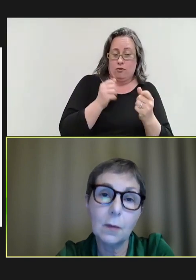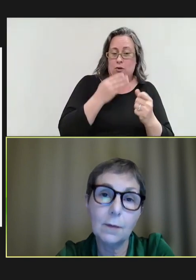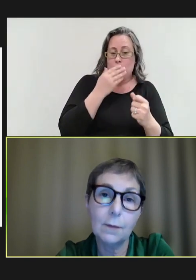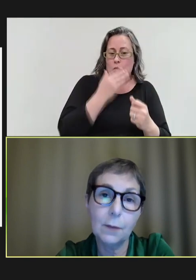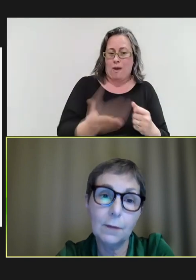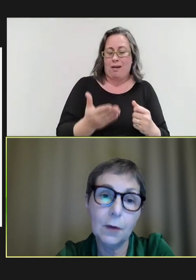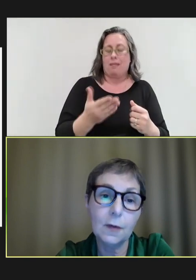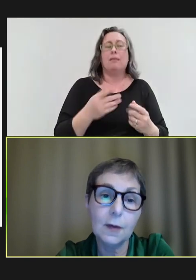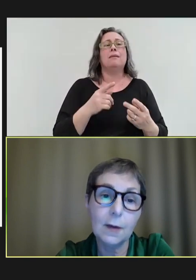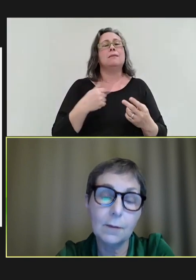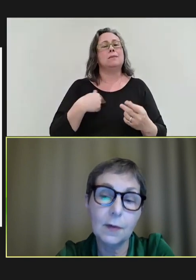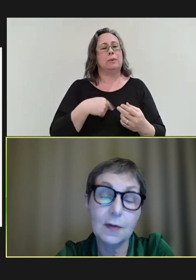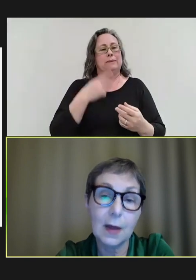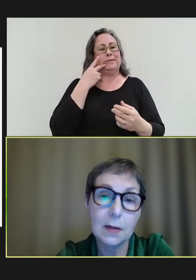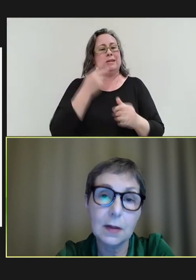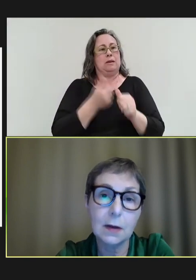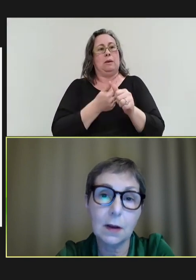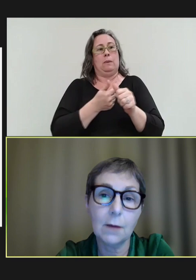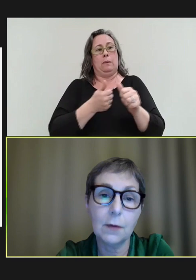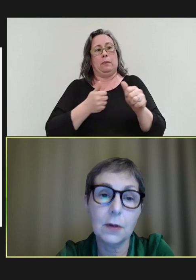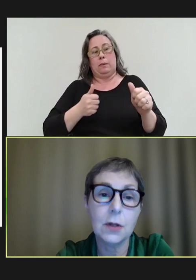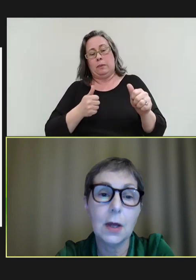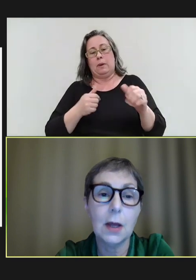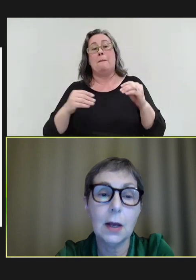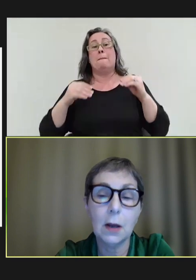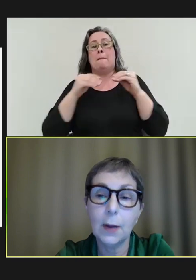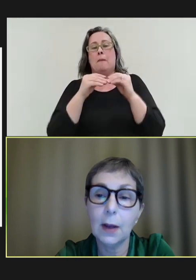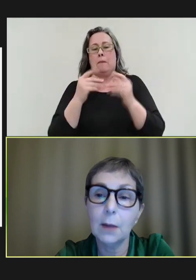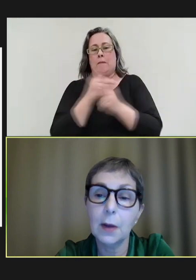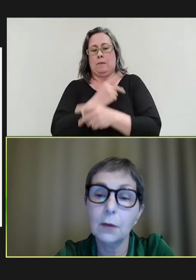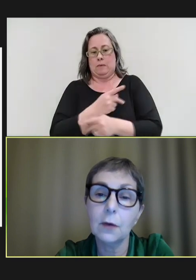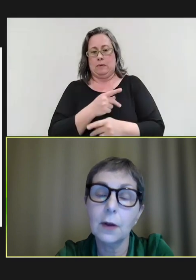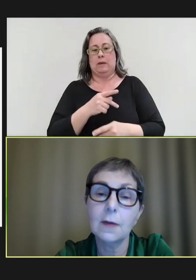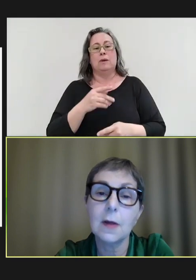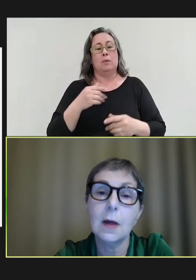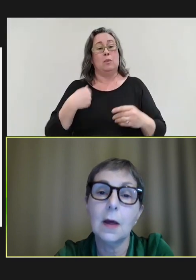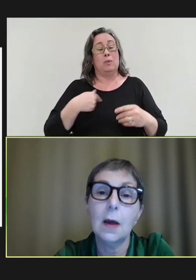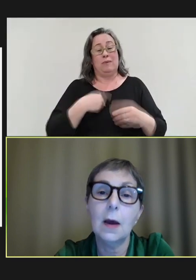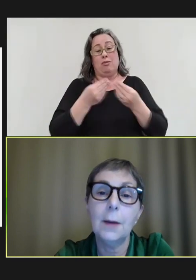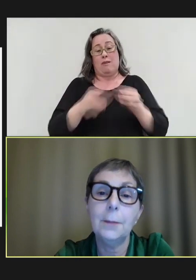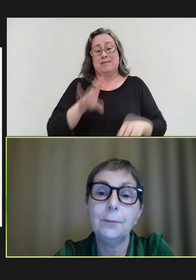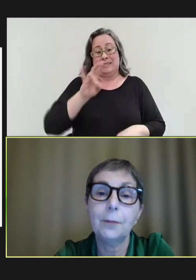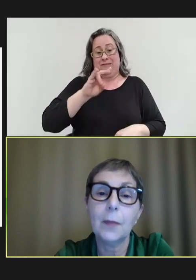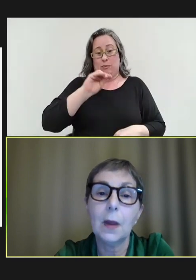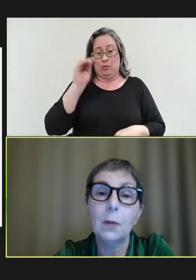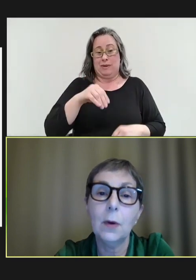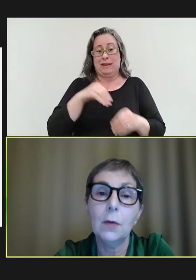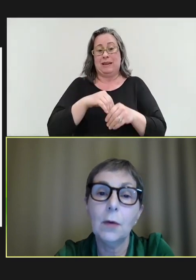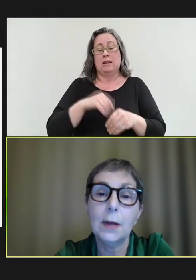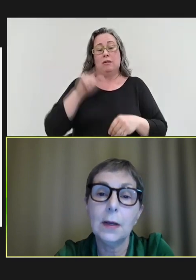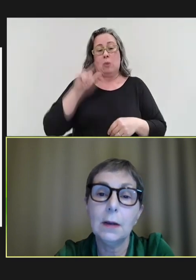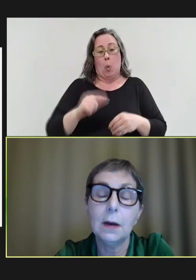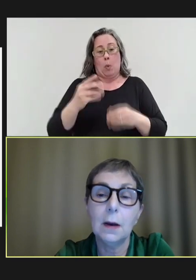we've lost 7 percent in our coverage in low-income countries. We're already,